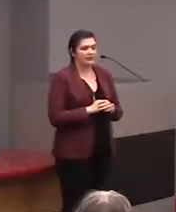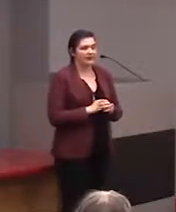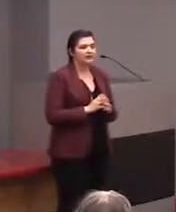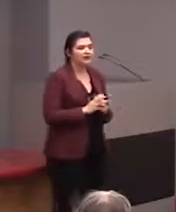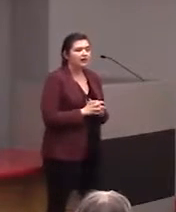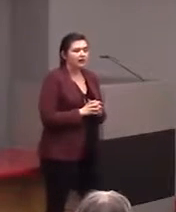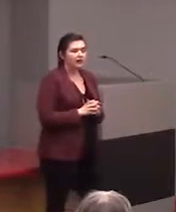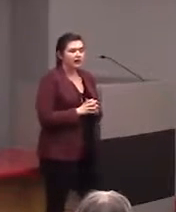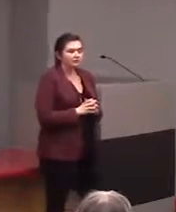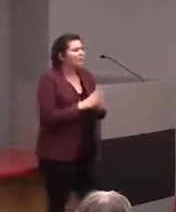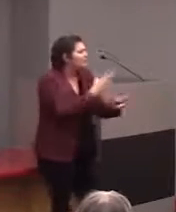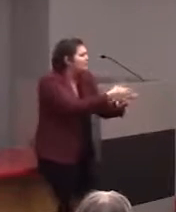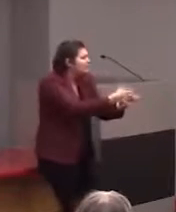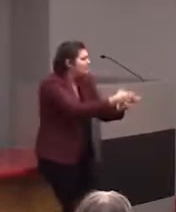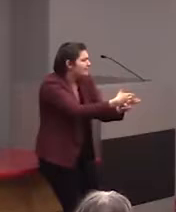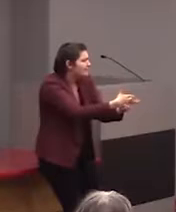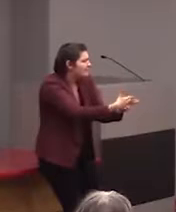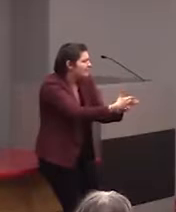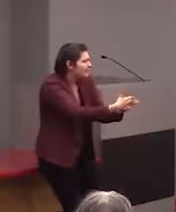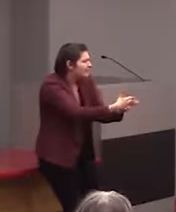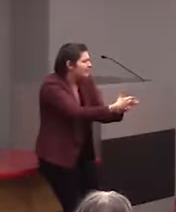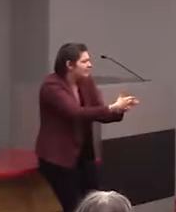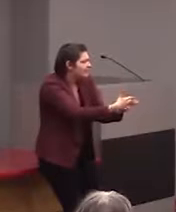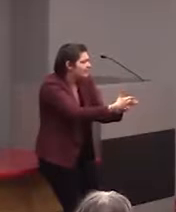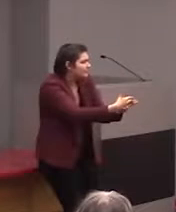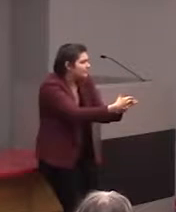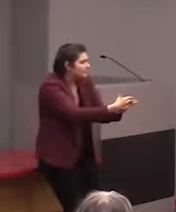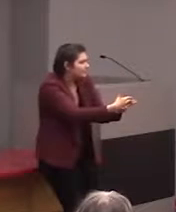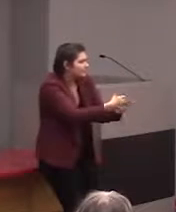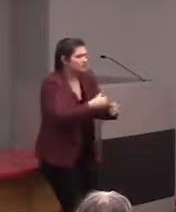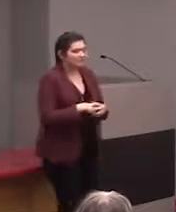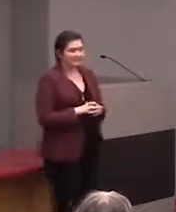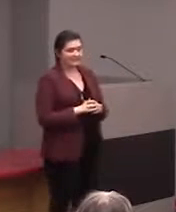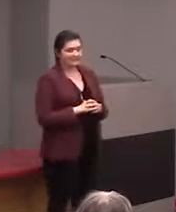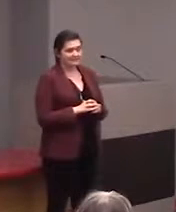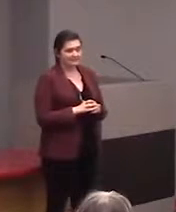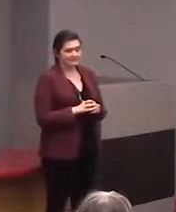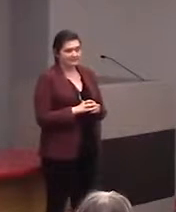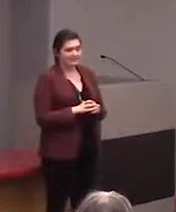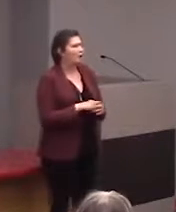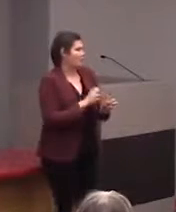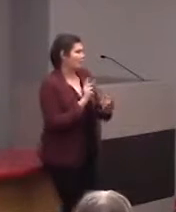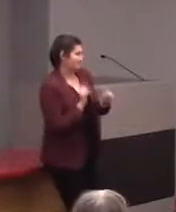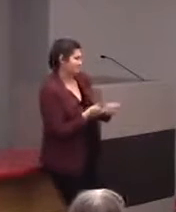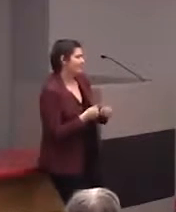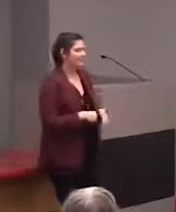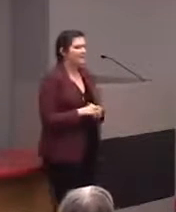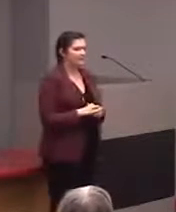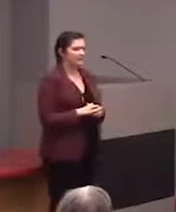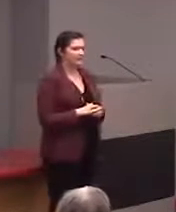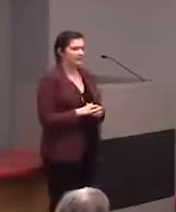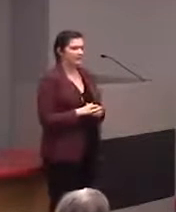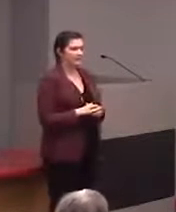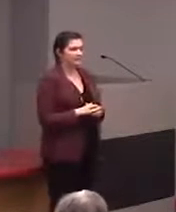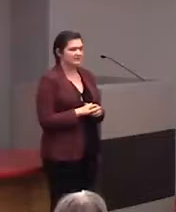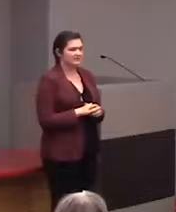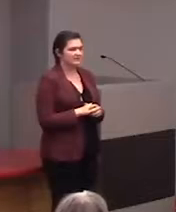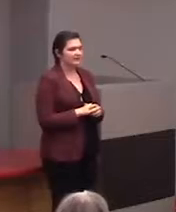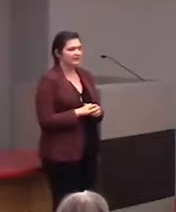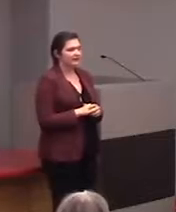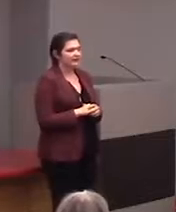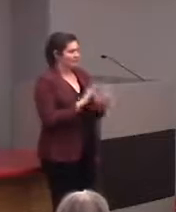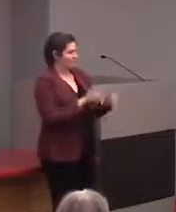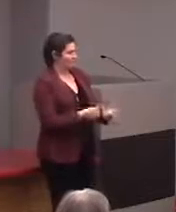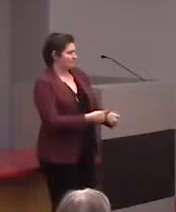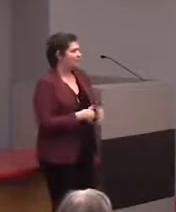[Charisse] The way that you're describing